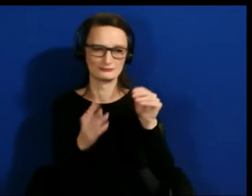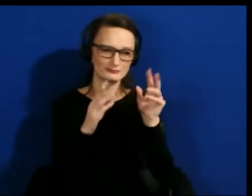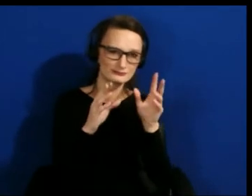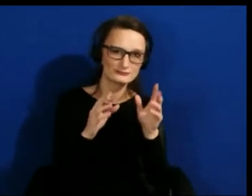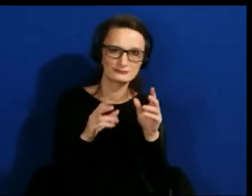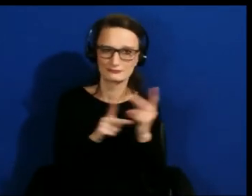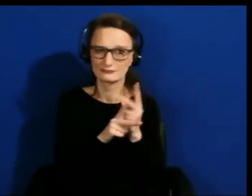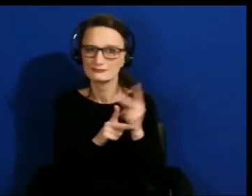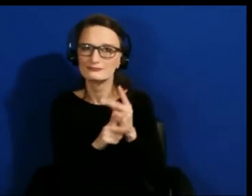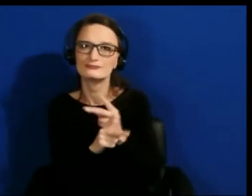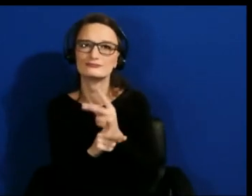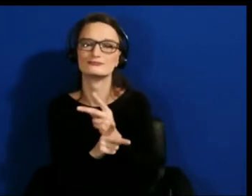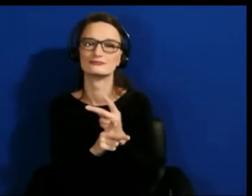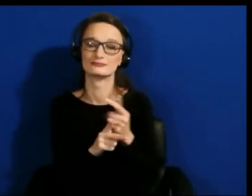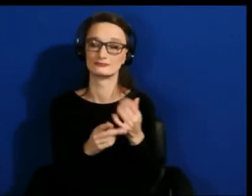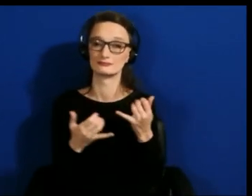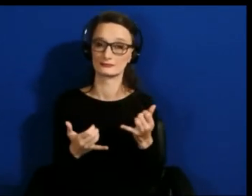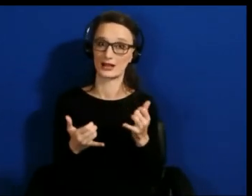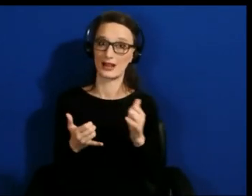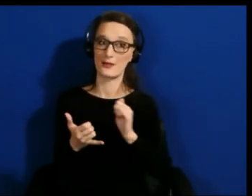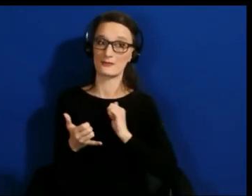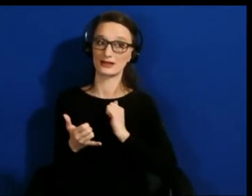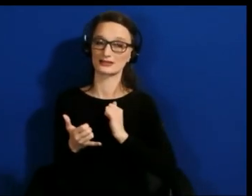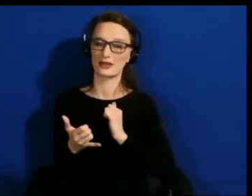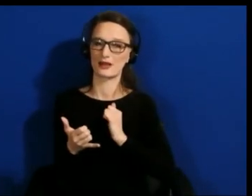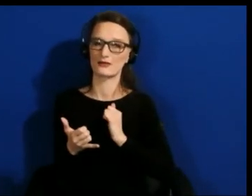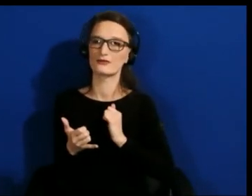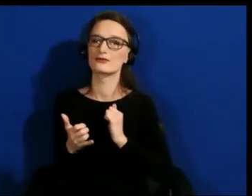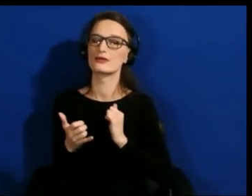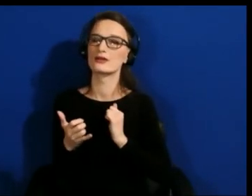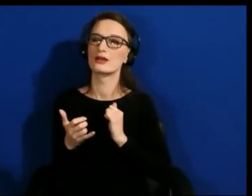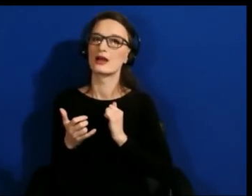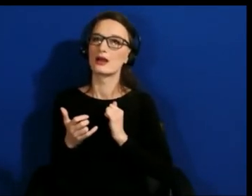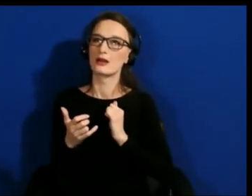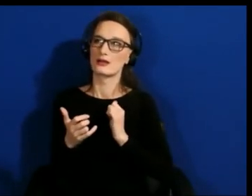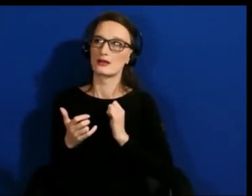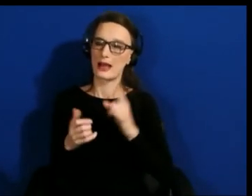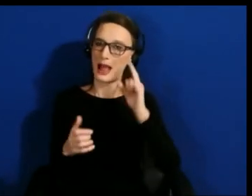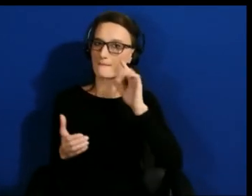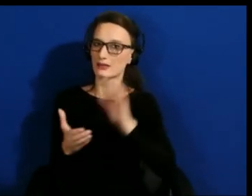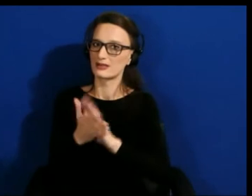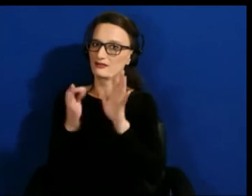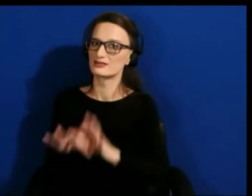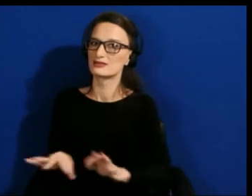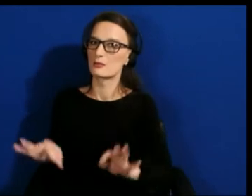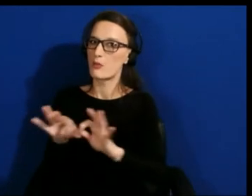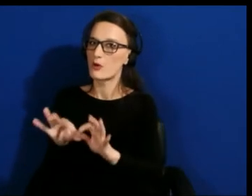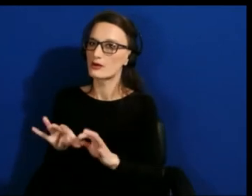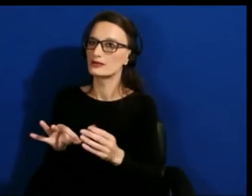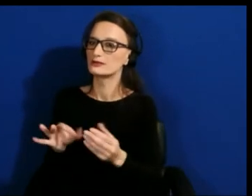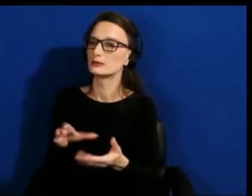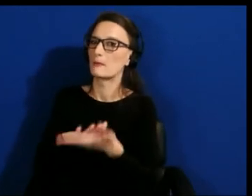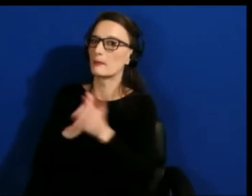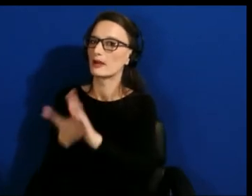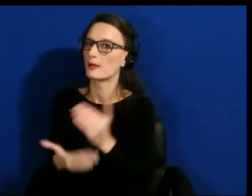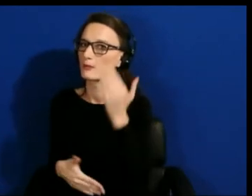now on moving from awareness to action, and so become aware and then start acting, start